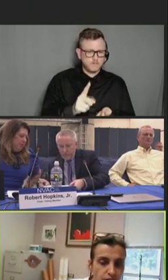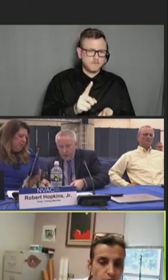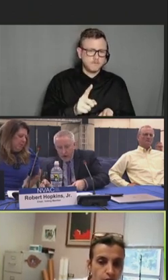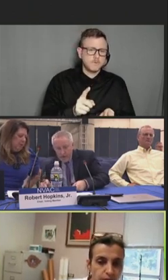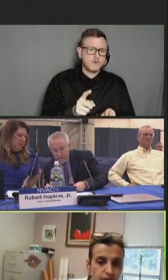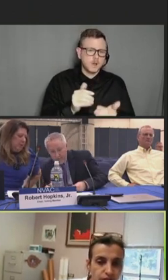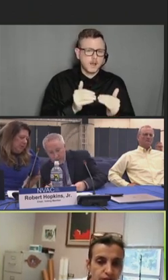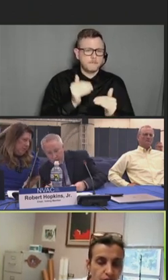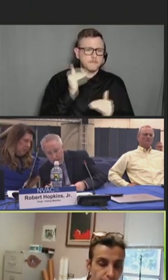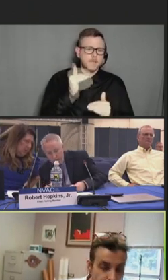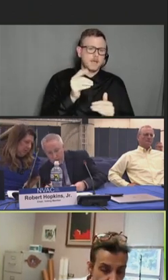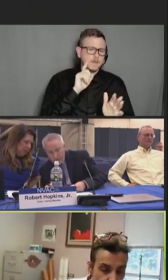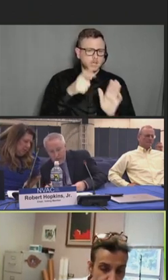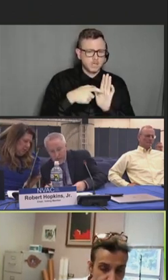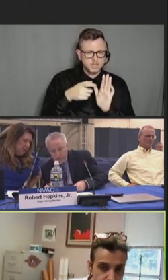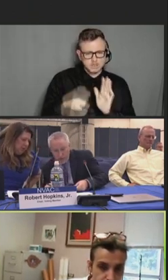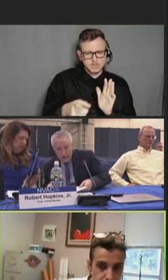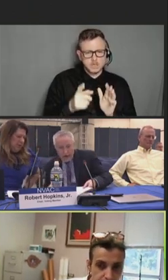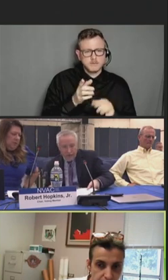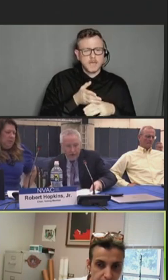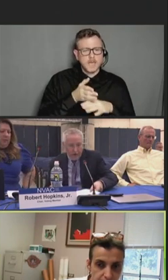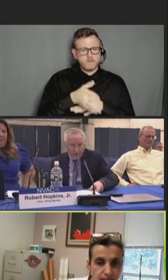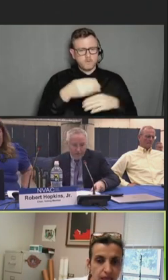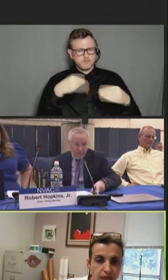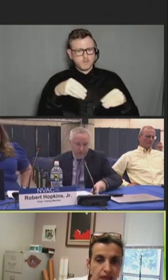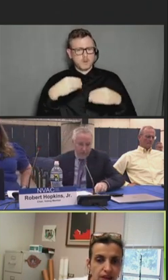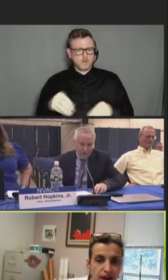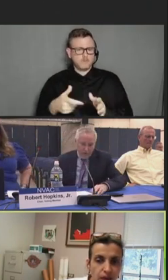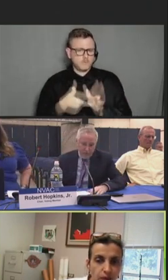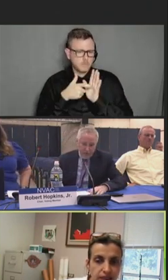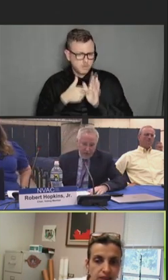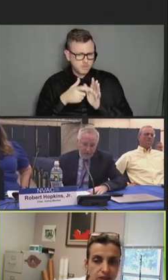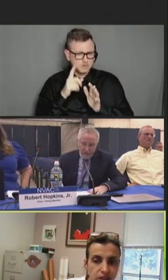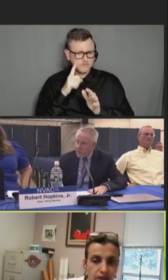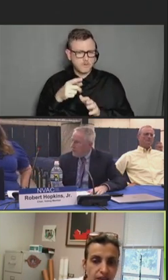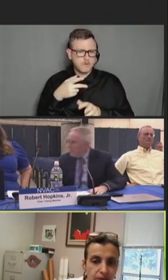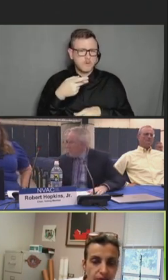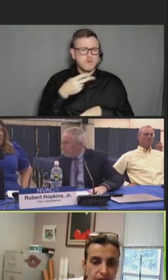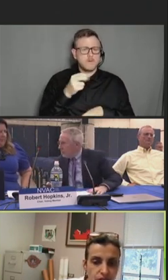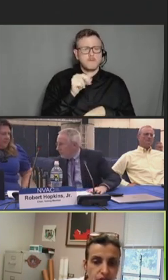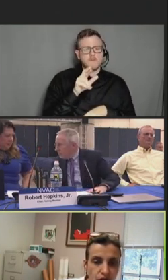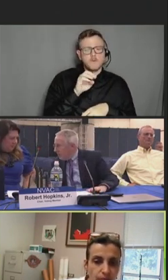requirement for pharmacovigilance studies evaluating the risk of Guillain-Barre syndrome